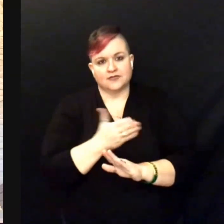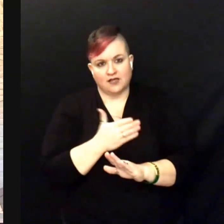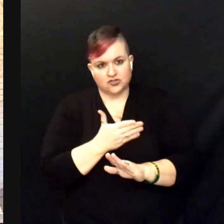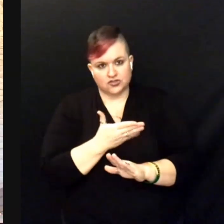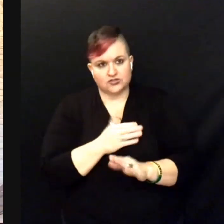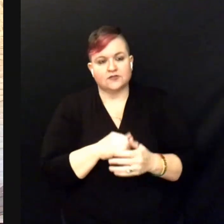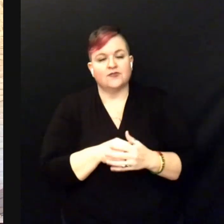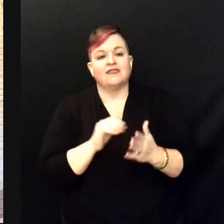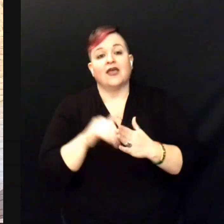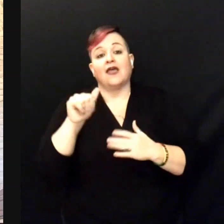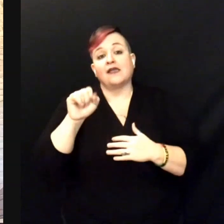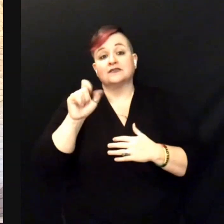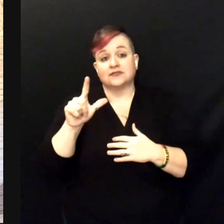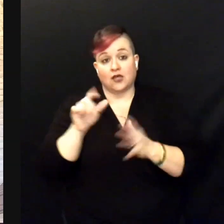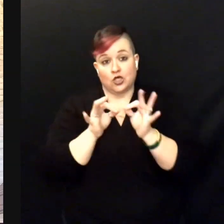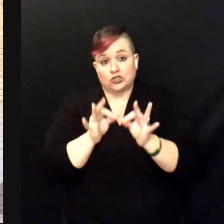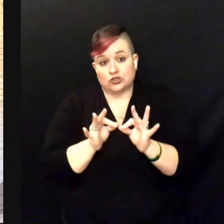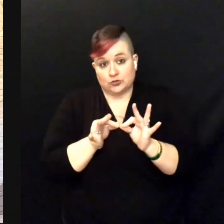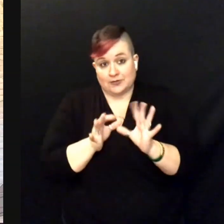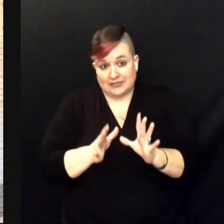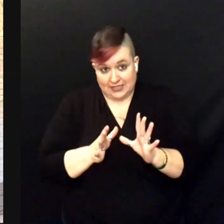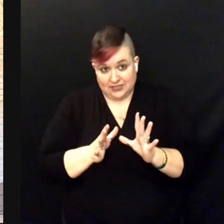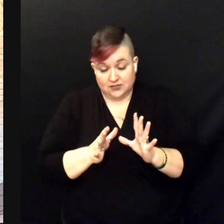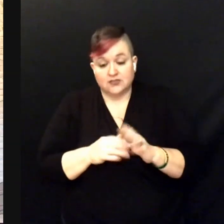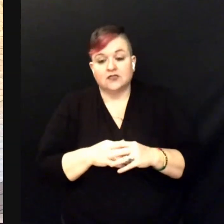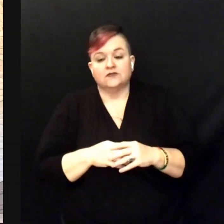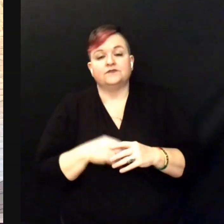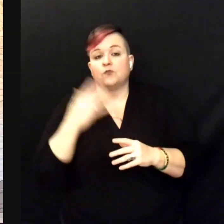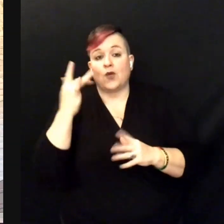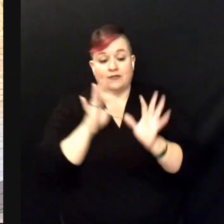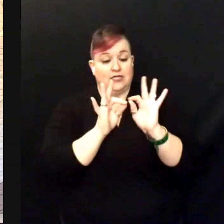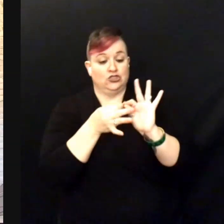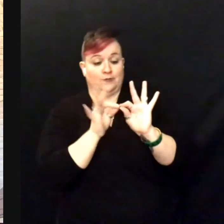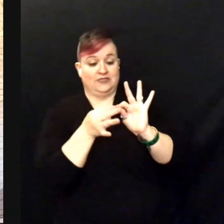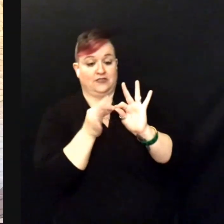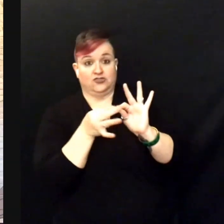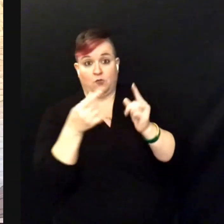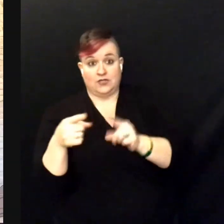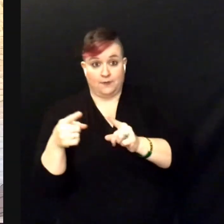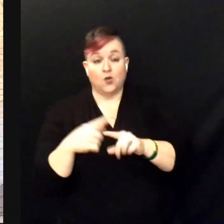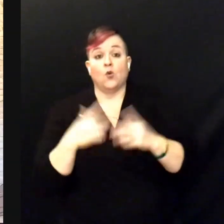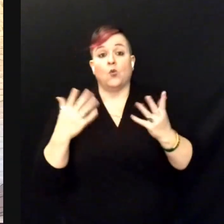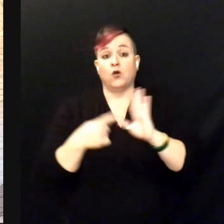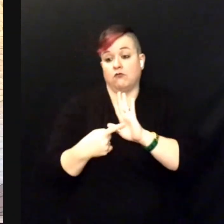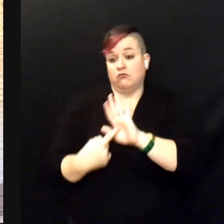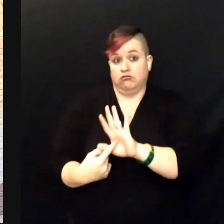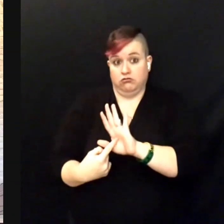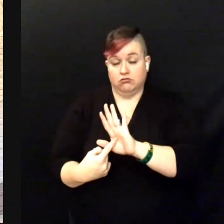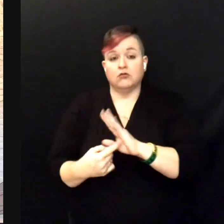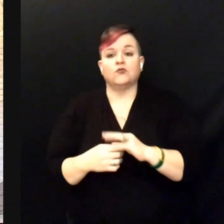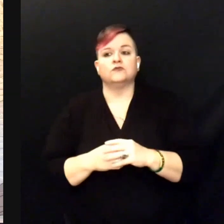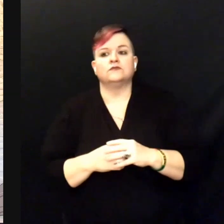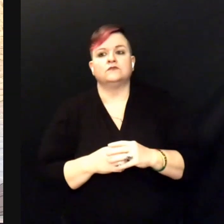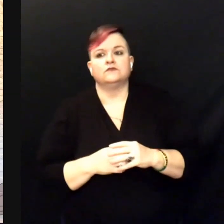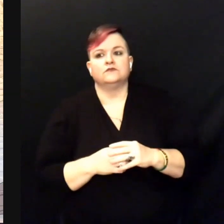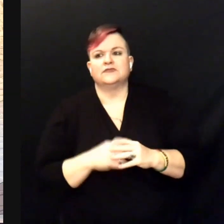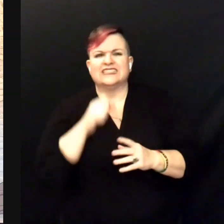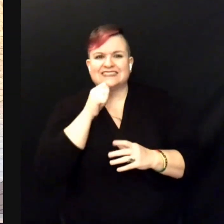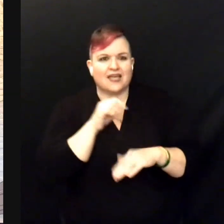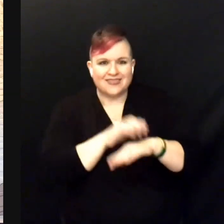ASL interpretation because what is being portrayed isn't the English translation